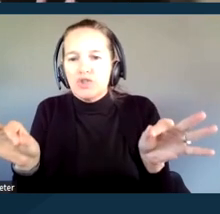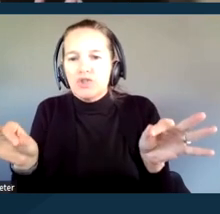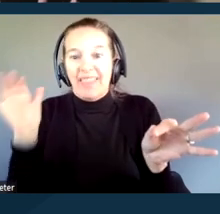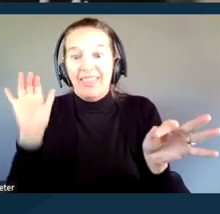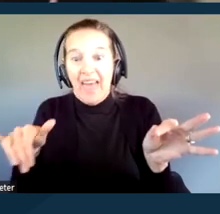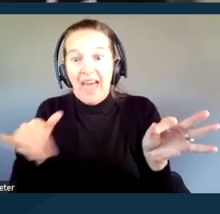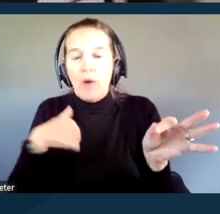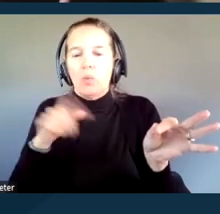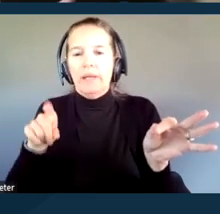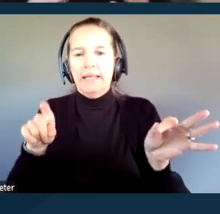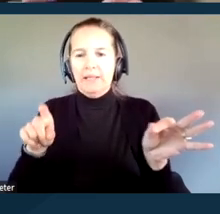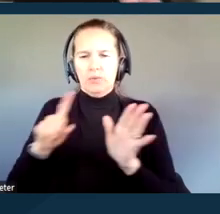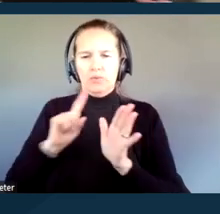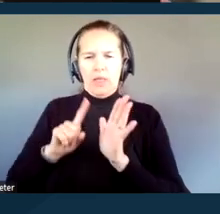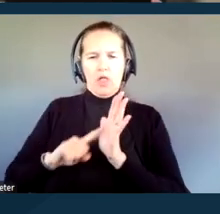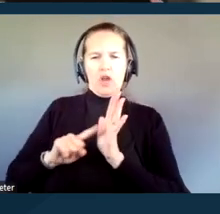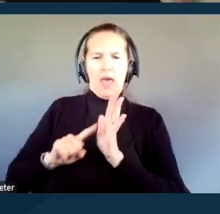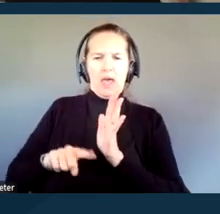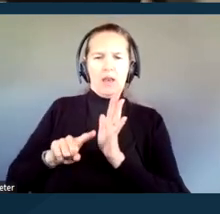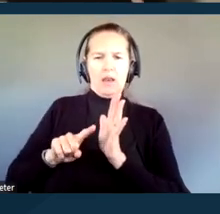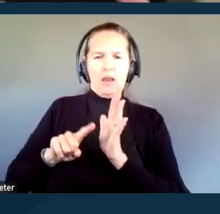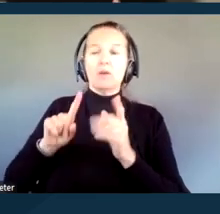to be looking at when we're ensuring that everyone